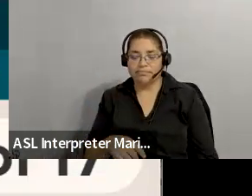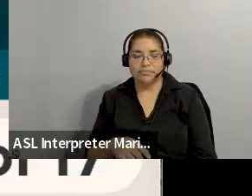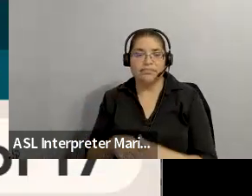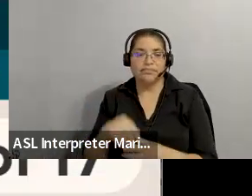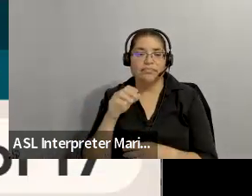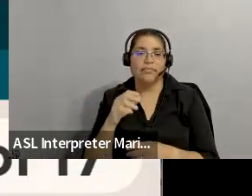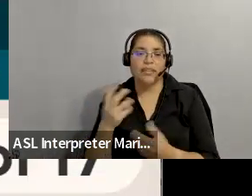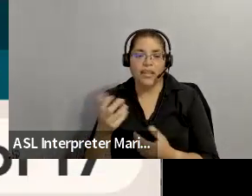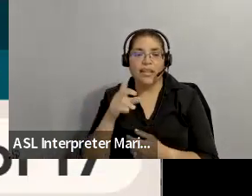: Another interesting thing about Freda Kahlo is she starts to get really into art after she ended up in the hospital so as a way to pass time that is when she started to create art and what launched her career.